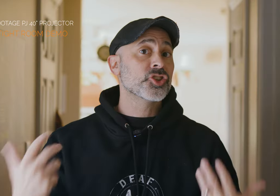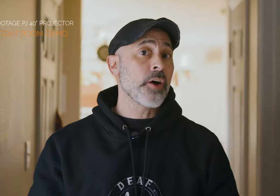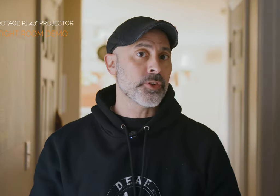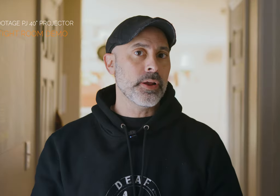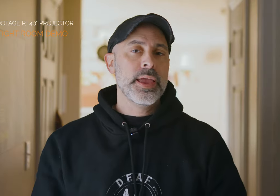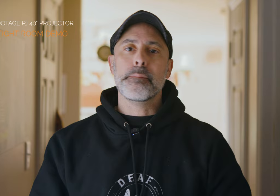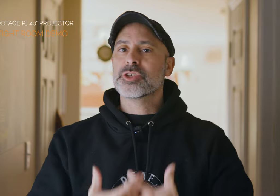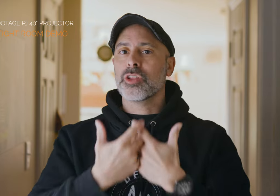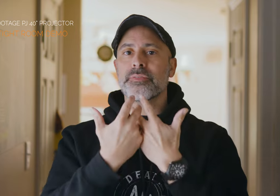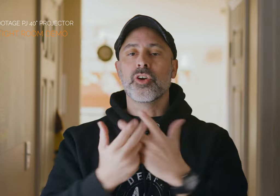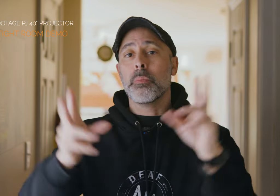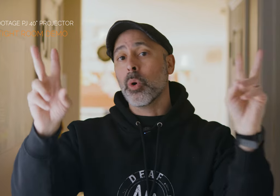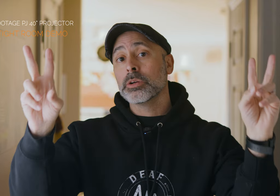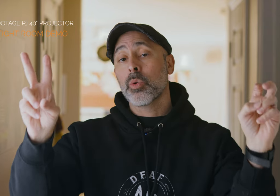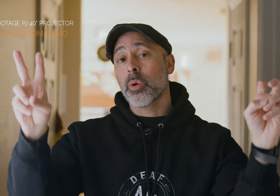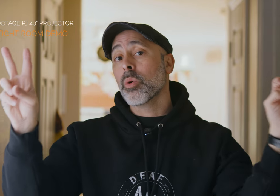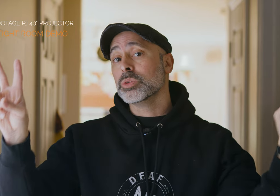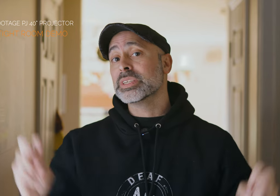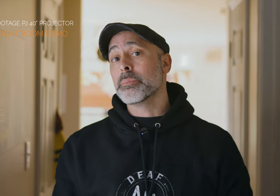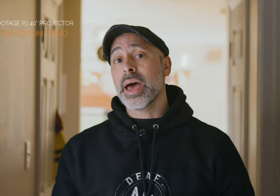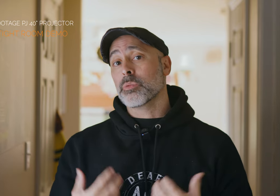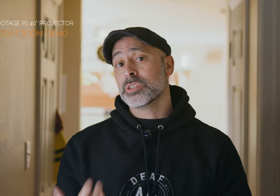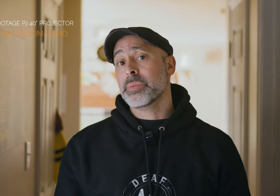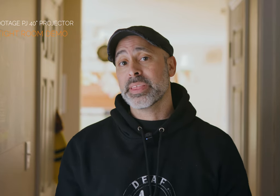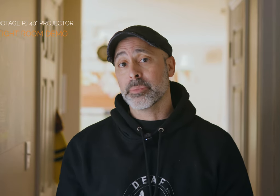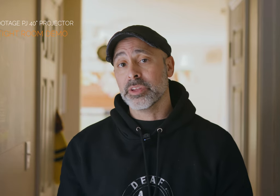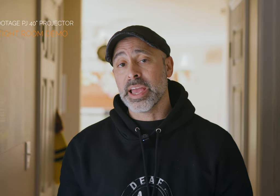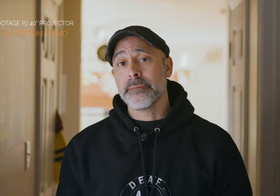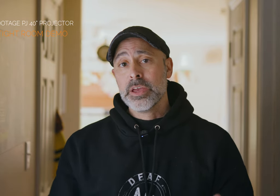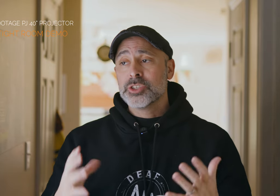softer and makes your life look more quote unquote cinematic which is the big thing that we look at